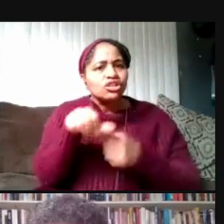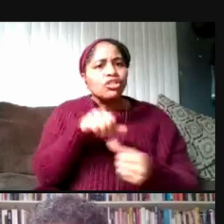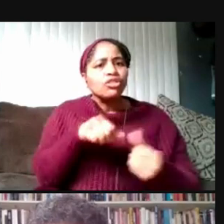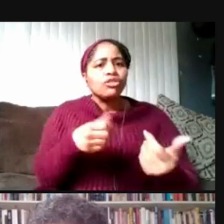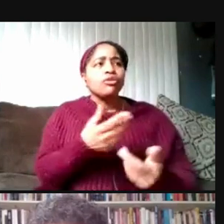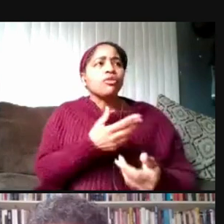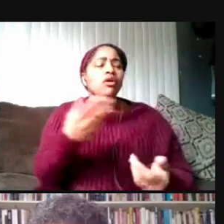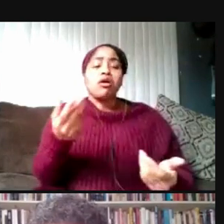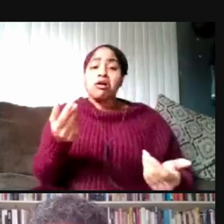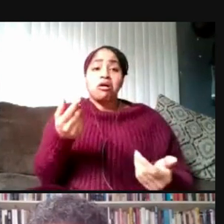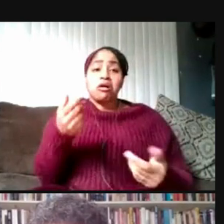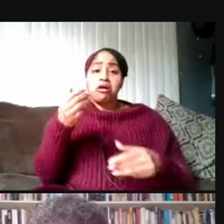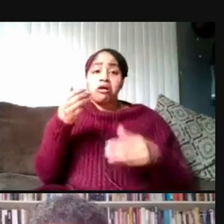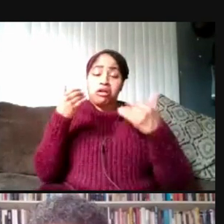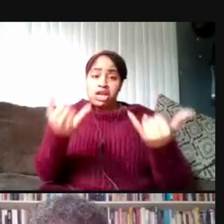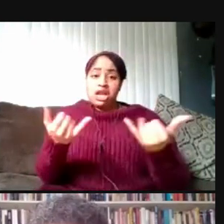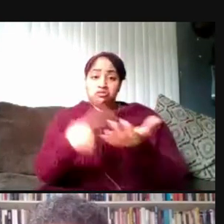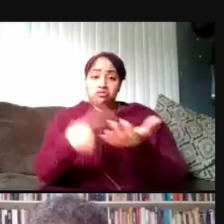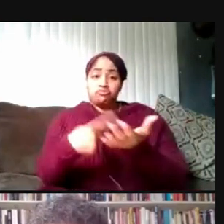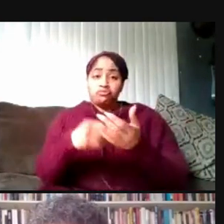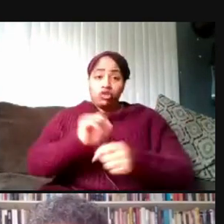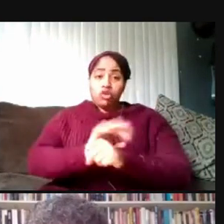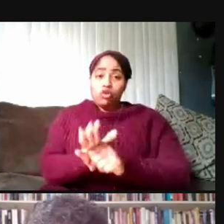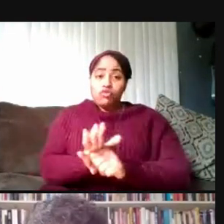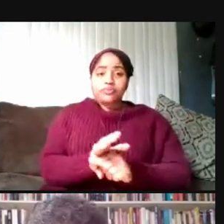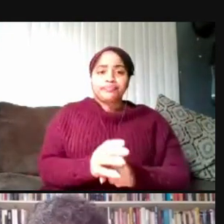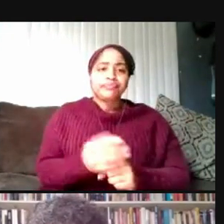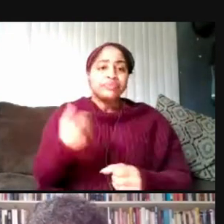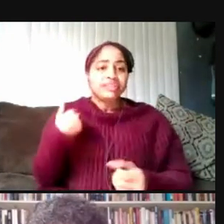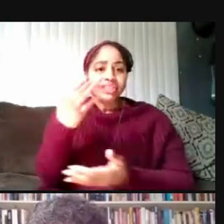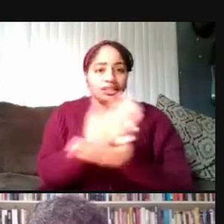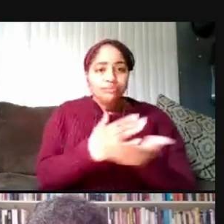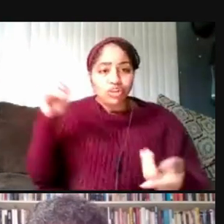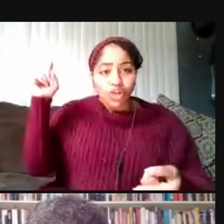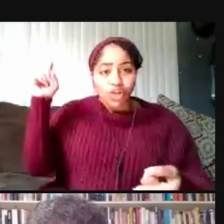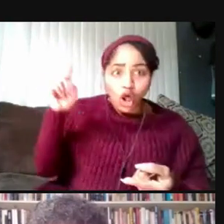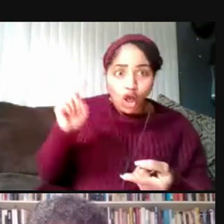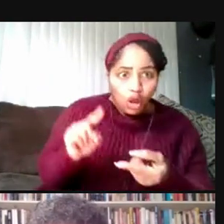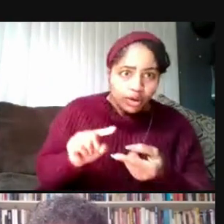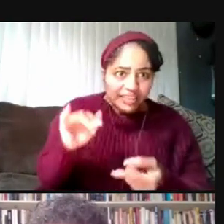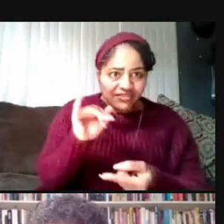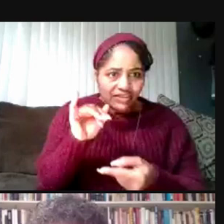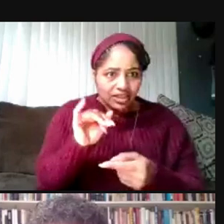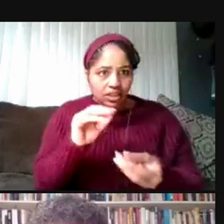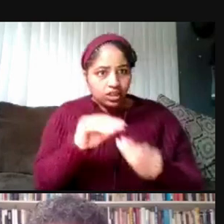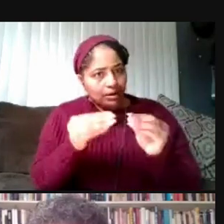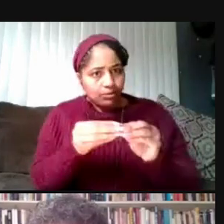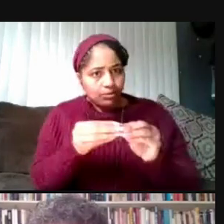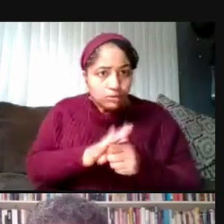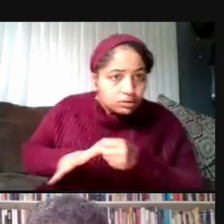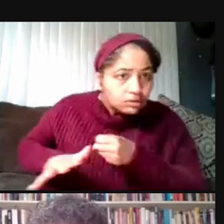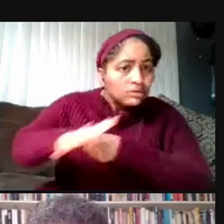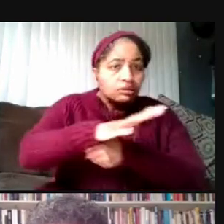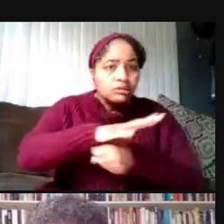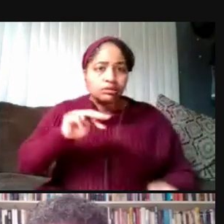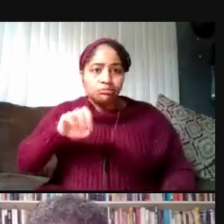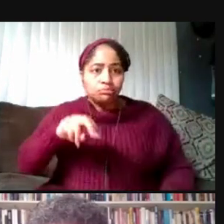Onto COVID, after having some of the lowest infection rates, around Michigan looks like it is catching up